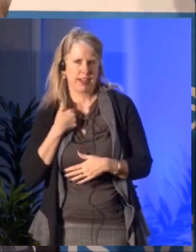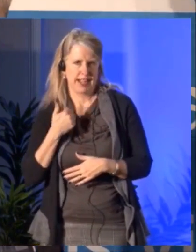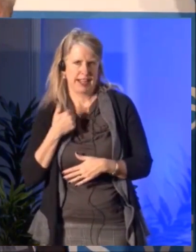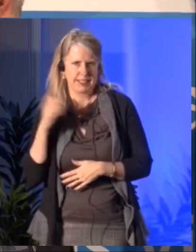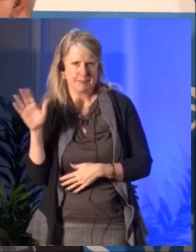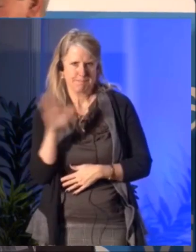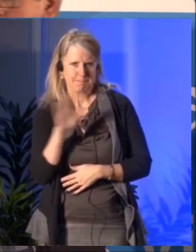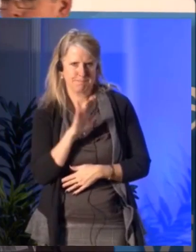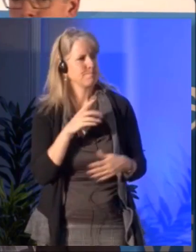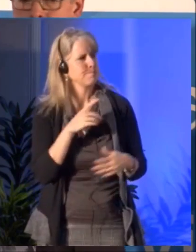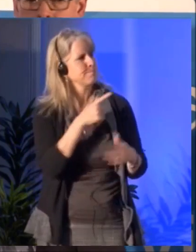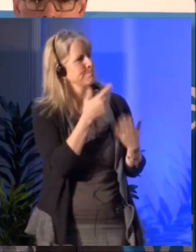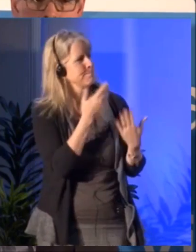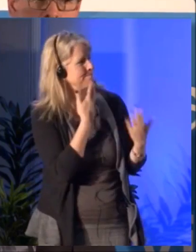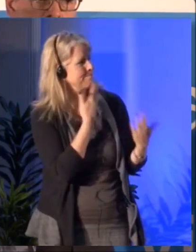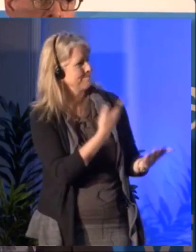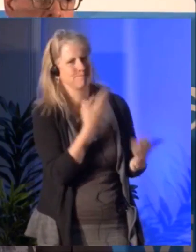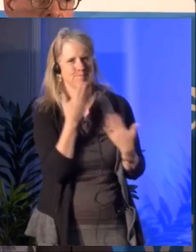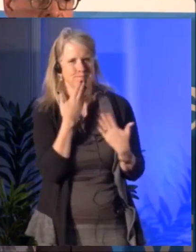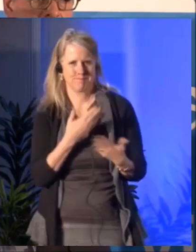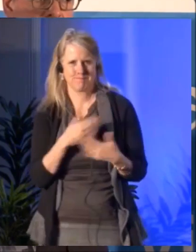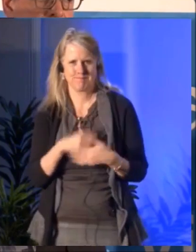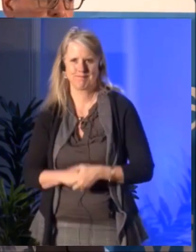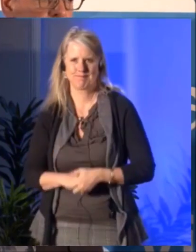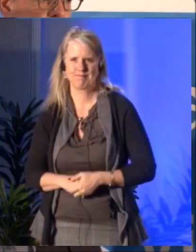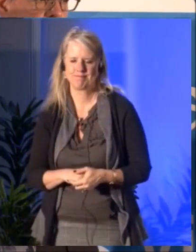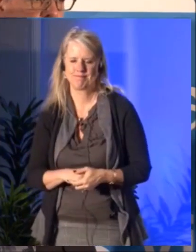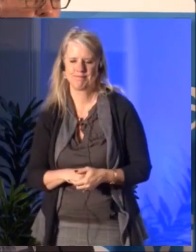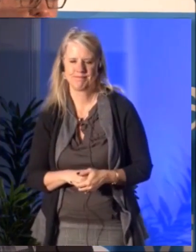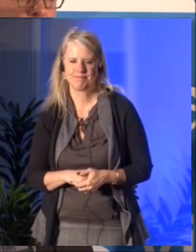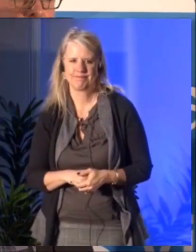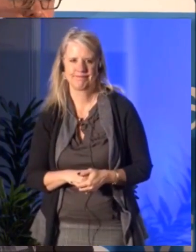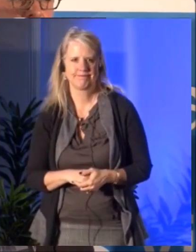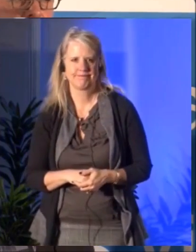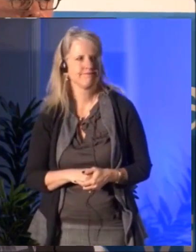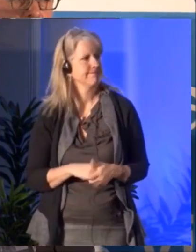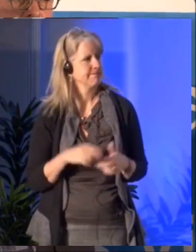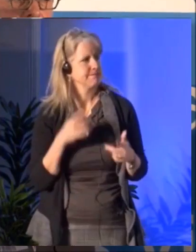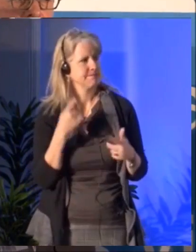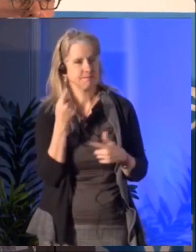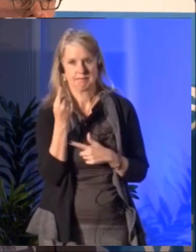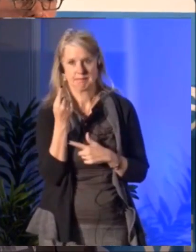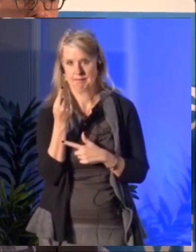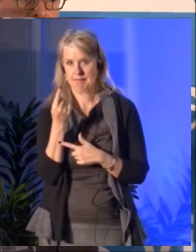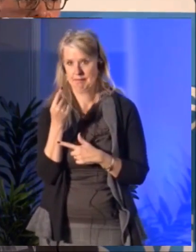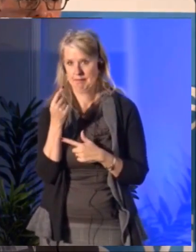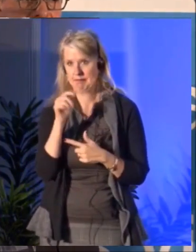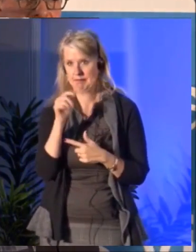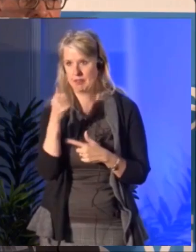Tammy Scott: Perhaps we can take another question submitted online. Meredith. Hi thanks, we actually have an e-mail question